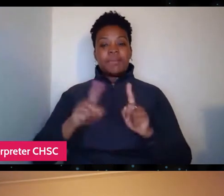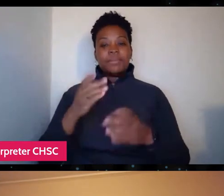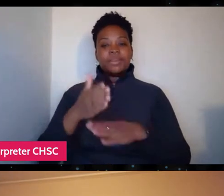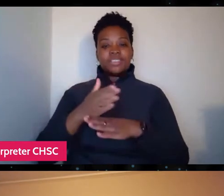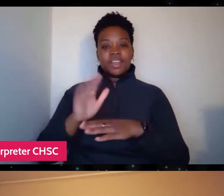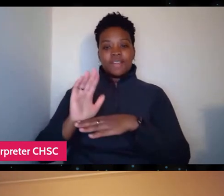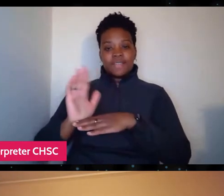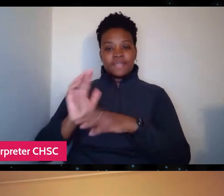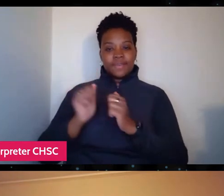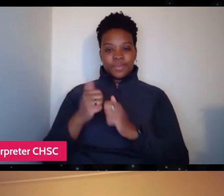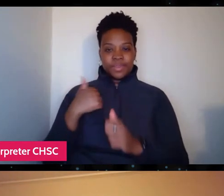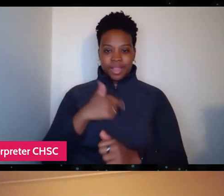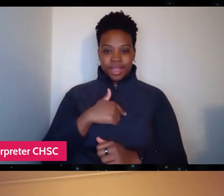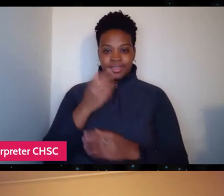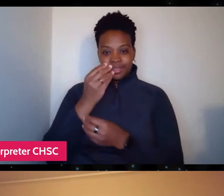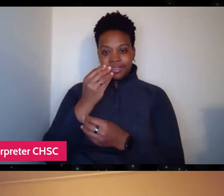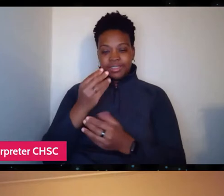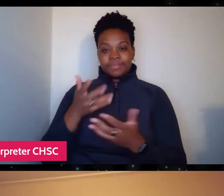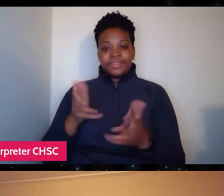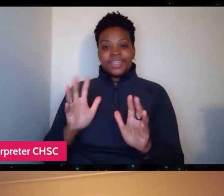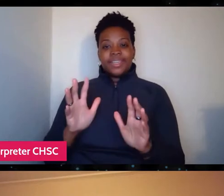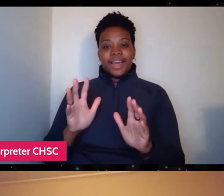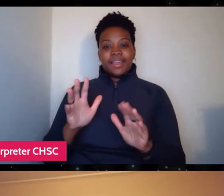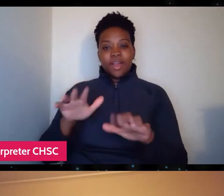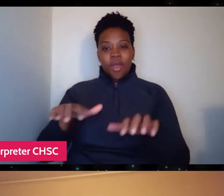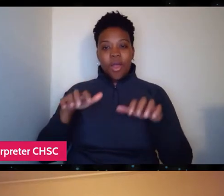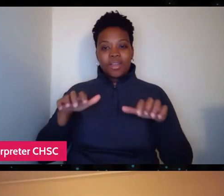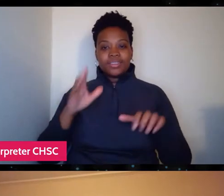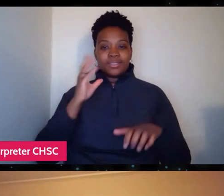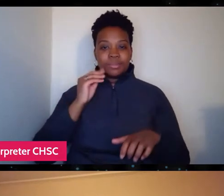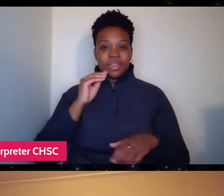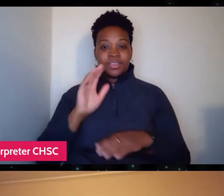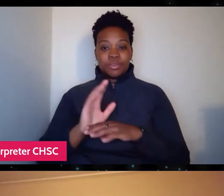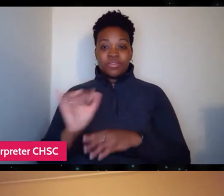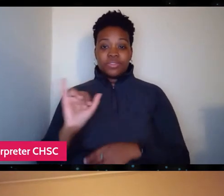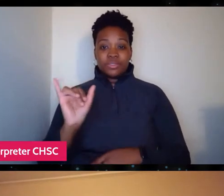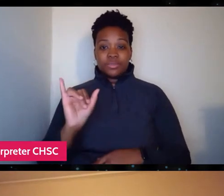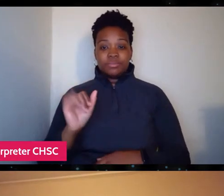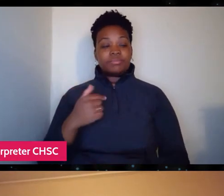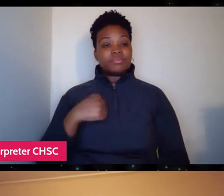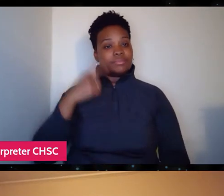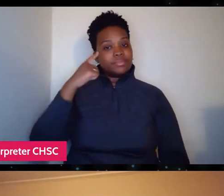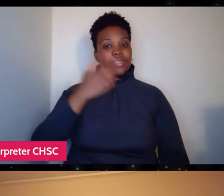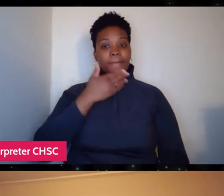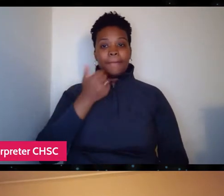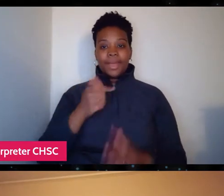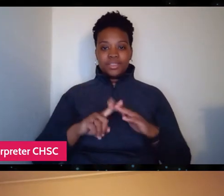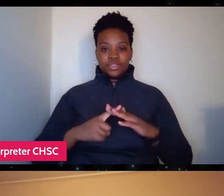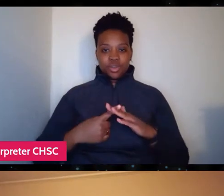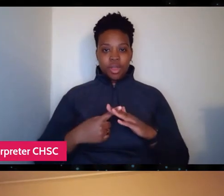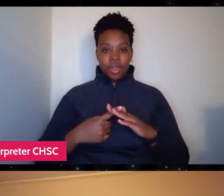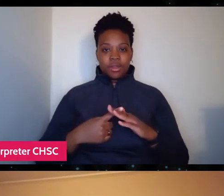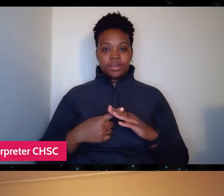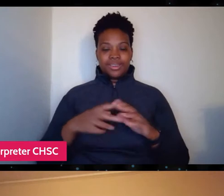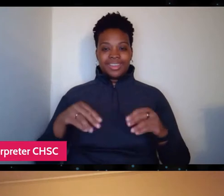and letting our audience experience it as well. I think the best place to start is with an update on RAM,